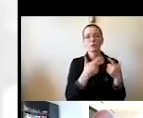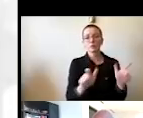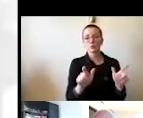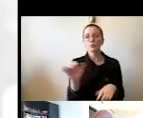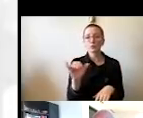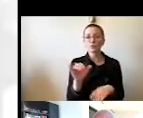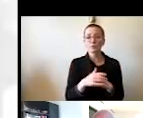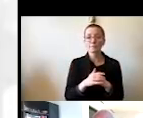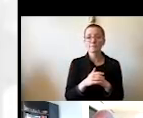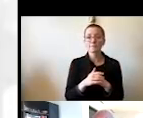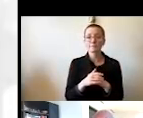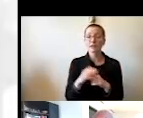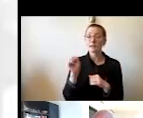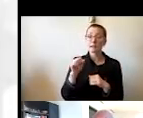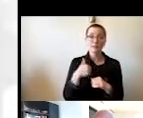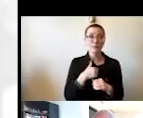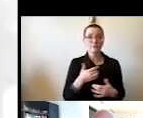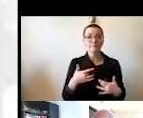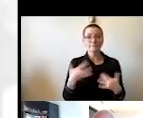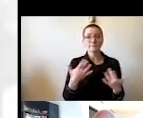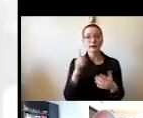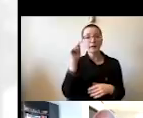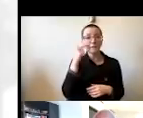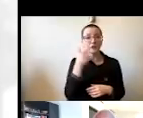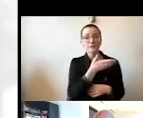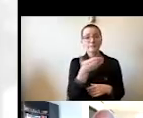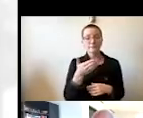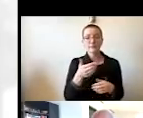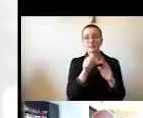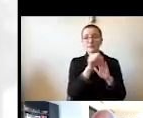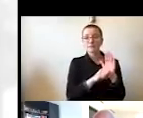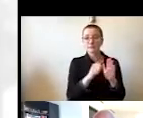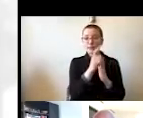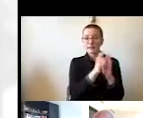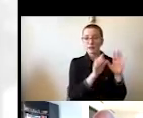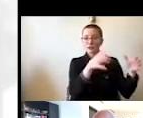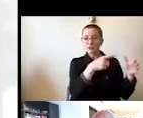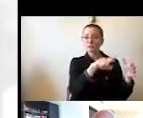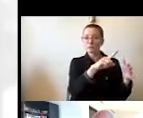and the state legislature have noted their and expressed their support for us,